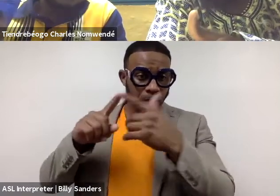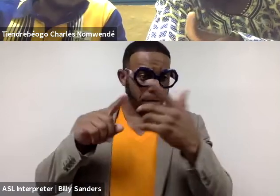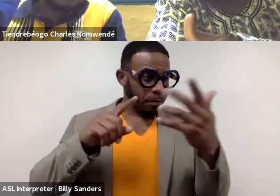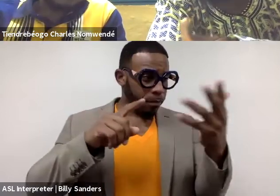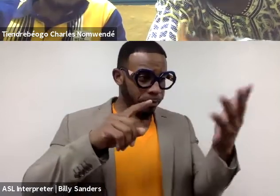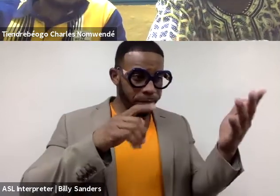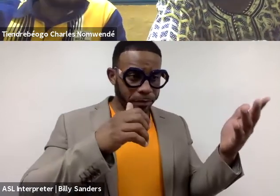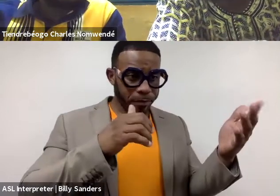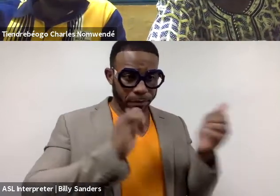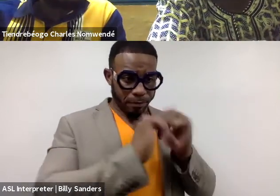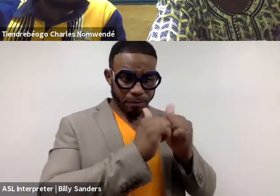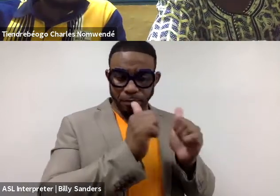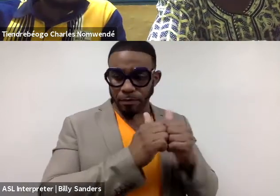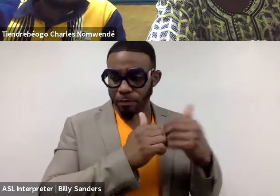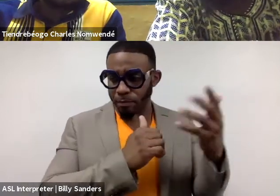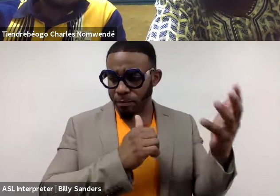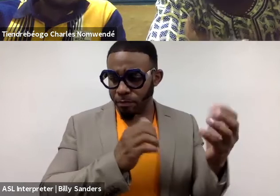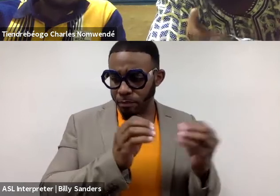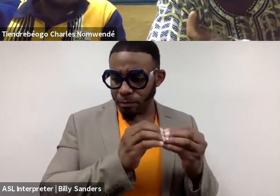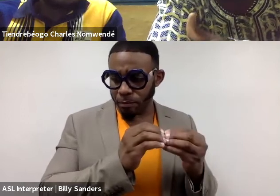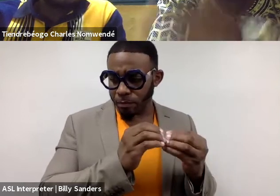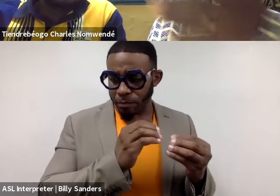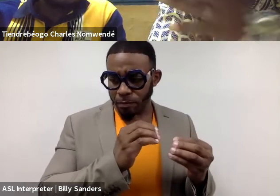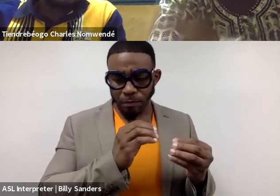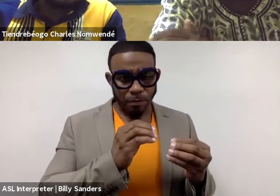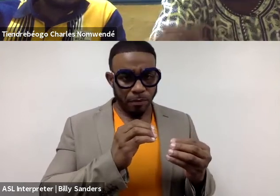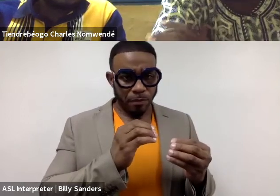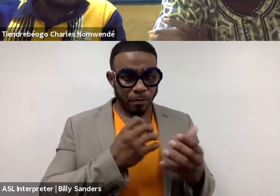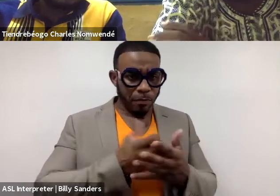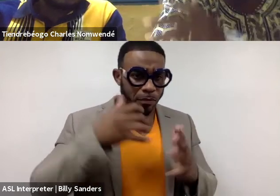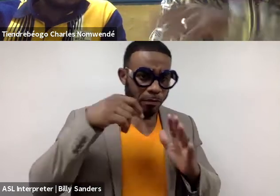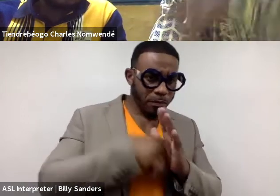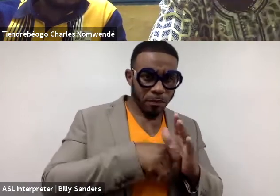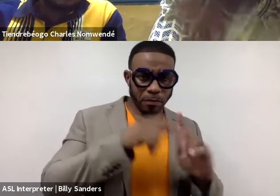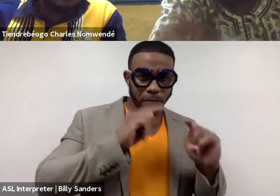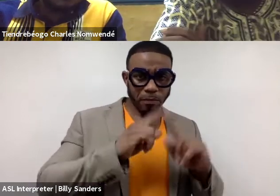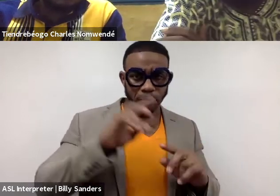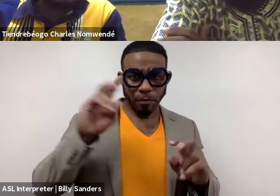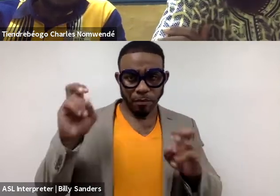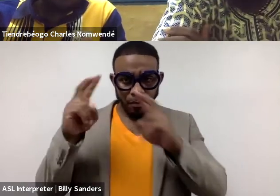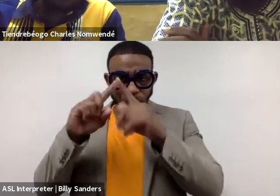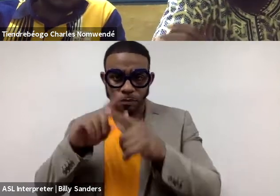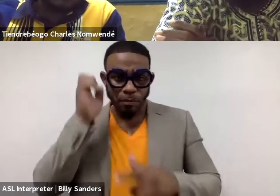with the more rich theater of Paris or Europe? This is my question.